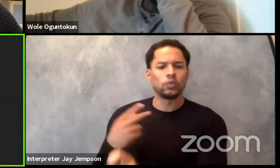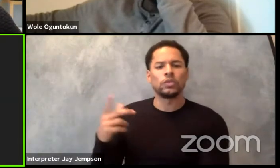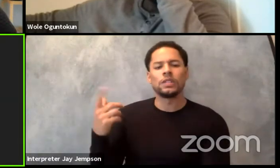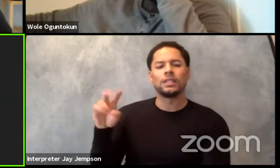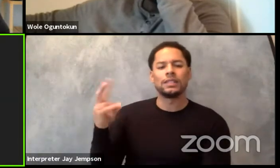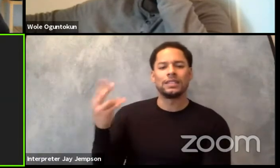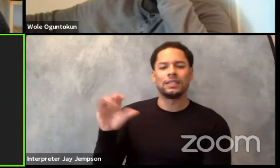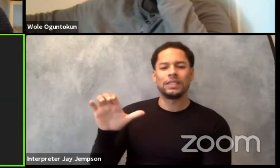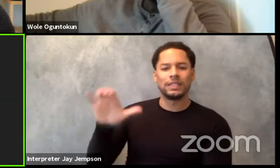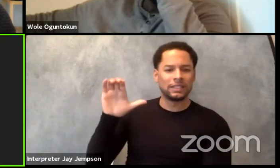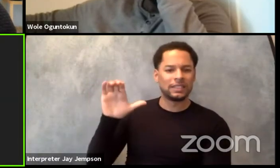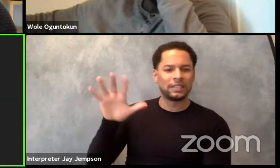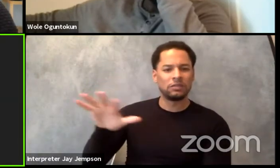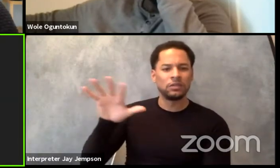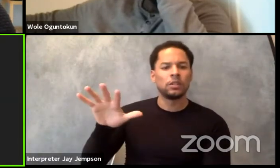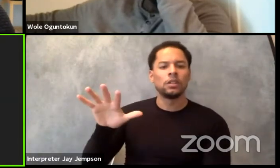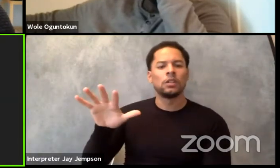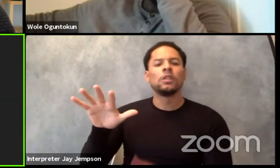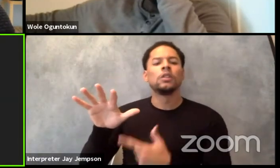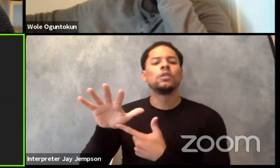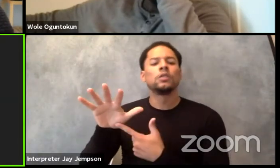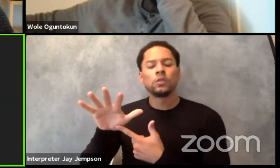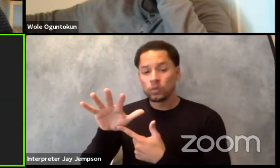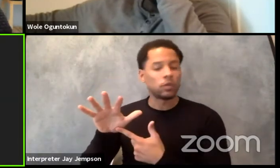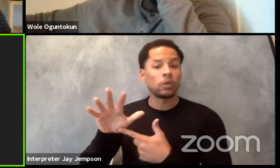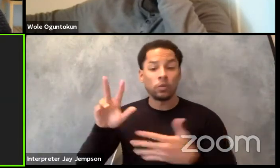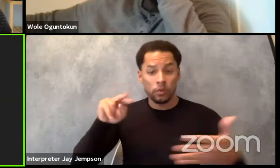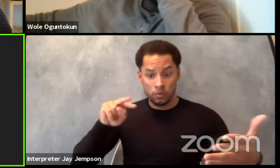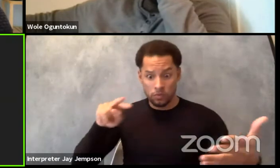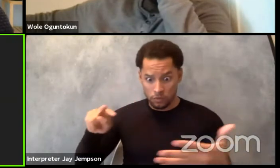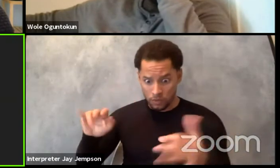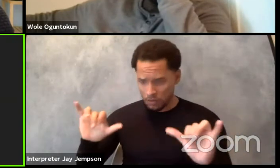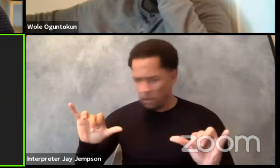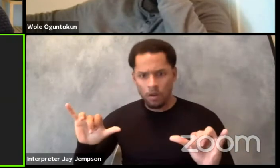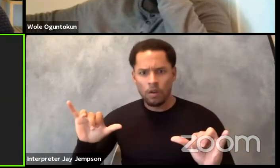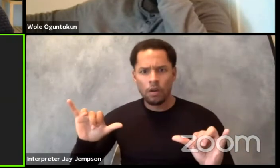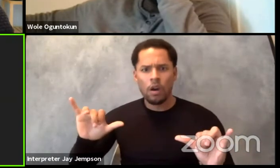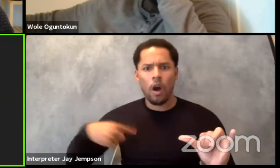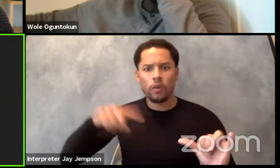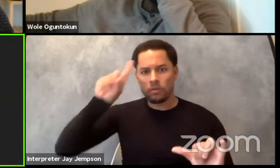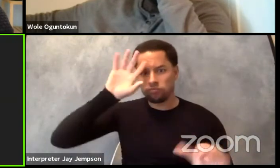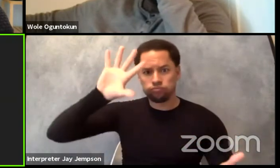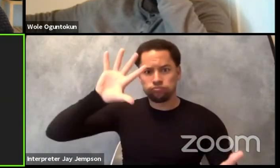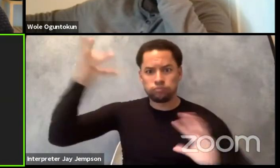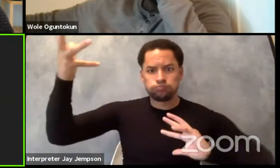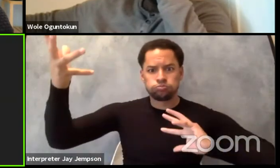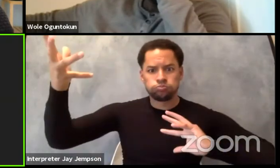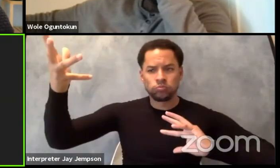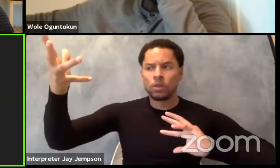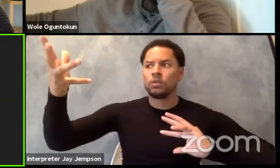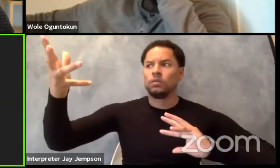our dramaturgy became upside down and we realized we're actually making a performance about the creation of a category